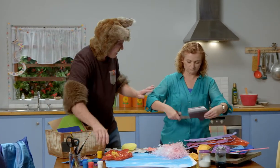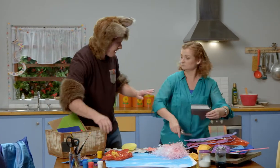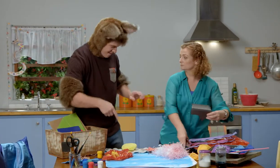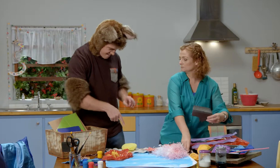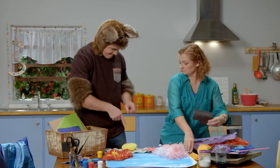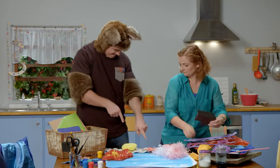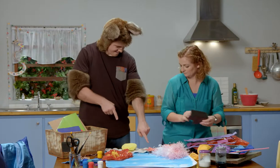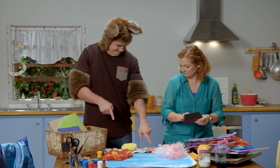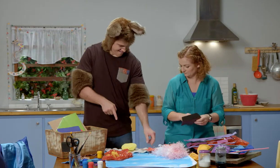Sally, look!